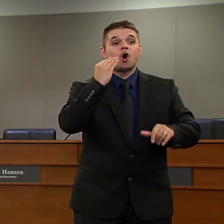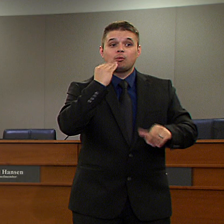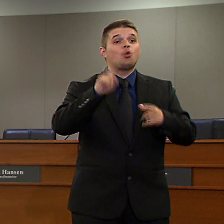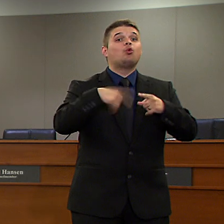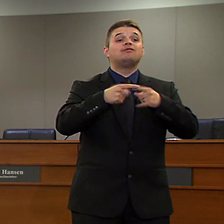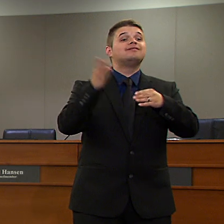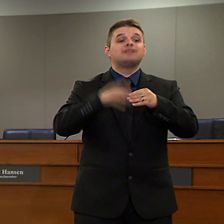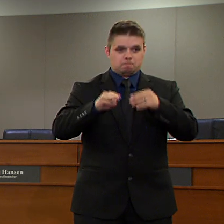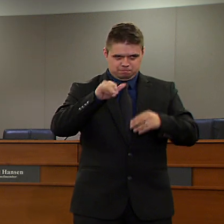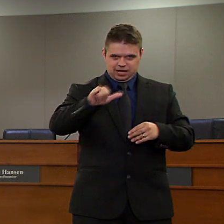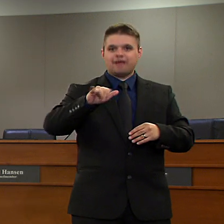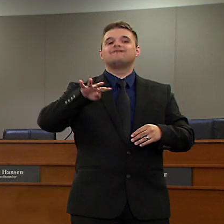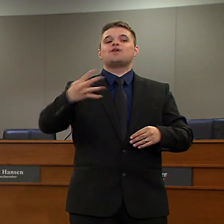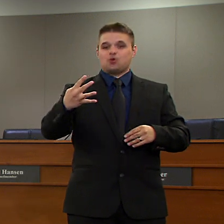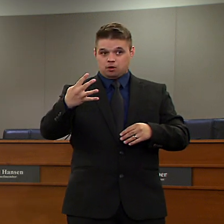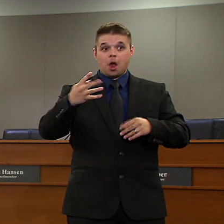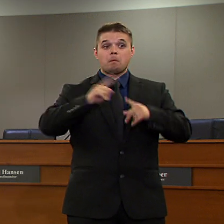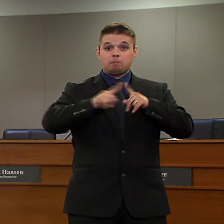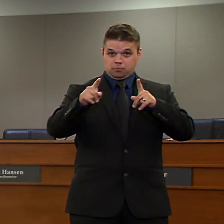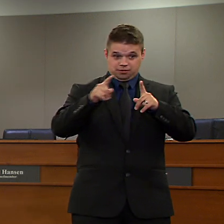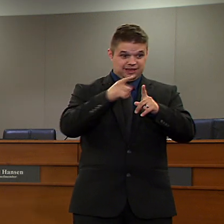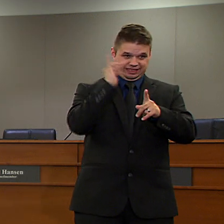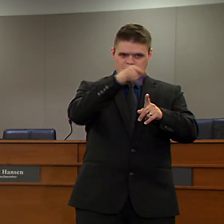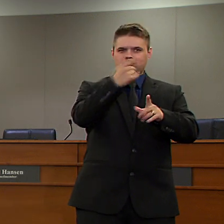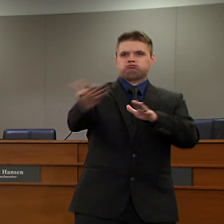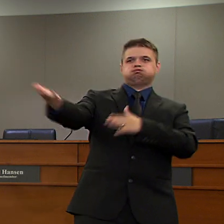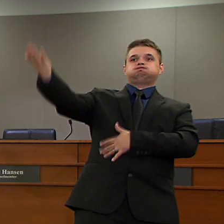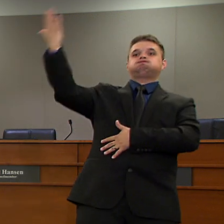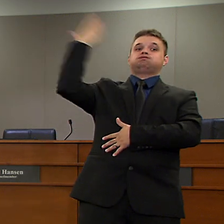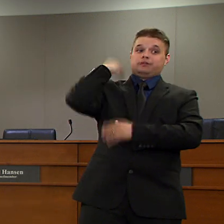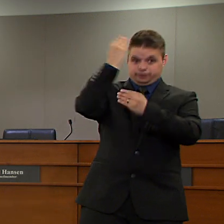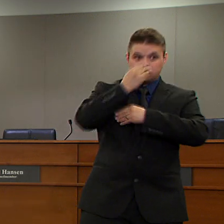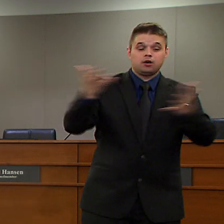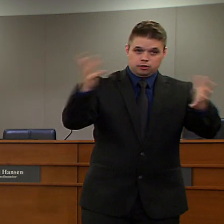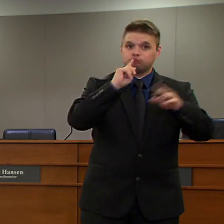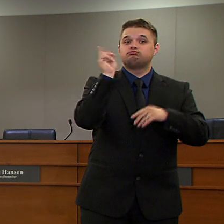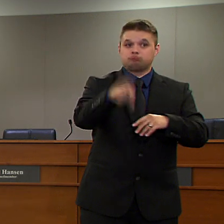not made an announcement yet, there are indications that that